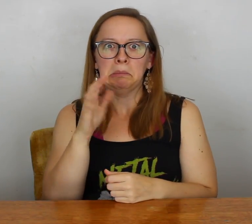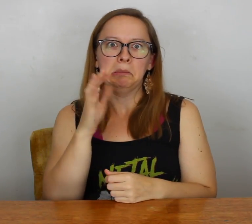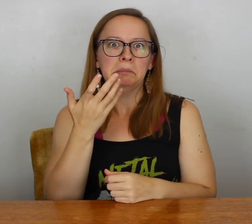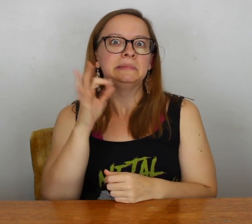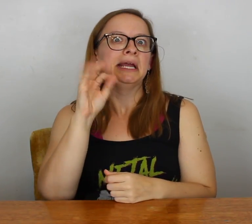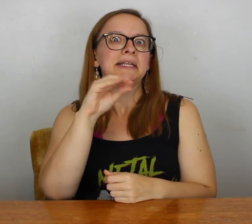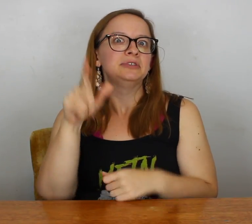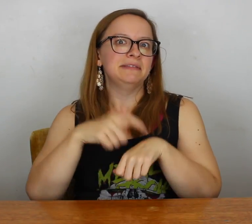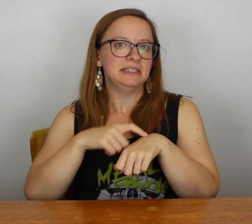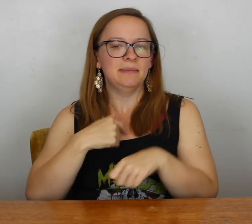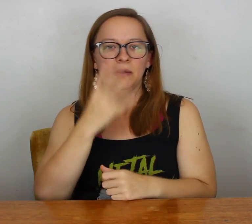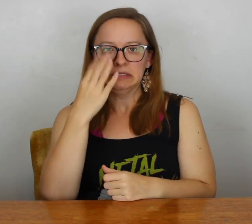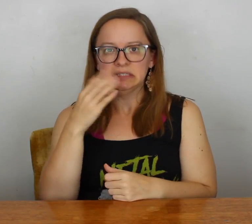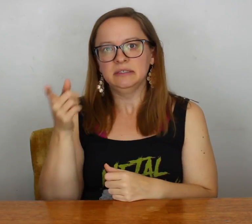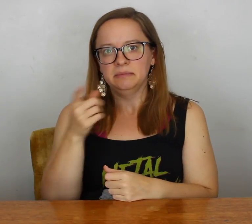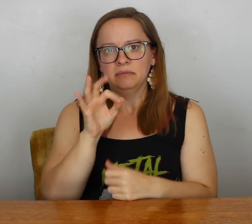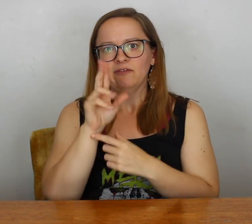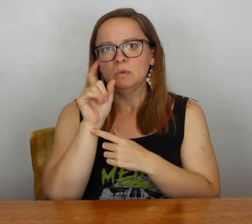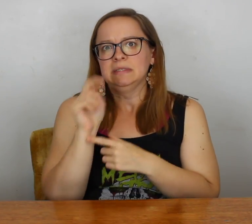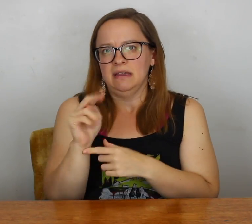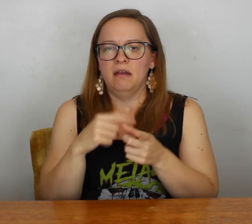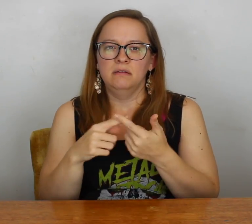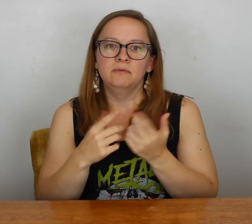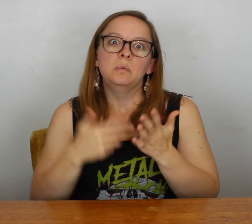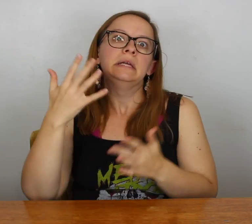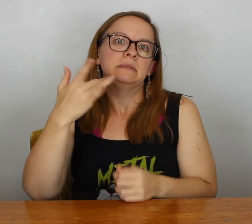Most of the time, I'd say 90% of the time, I will sleep on the futon.